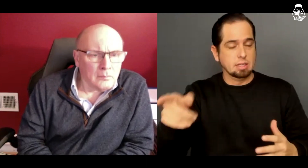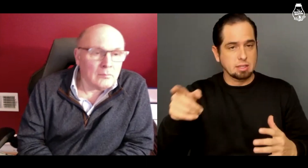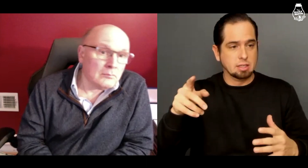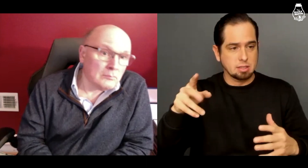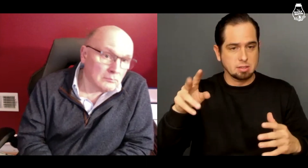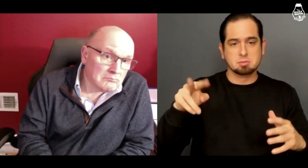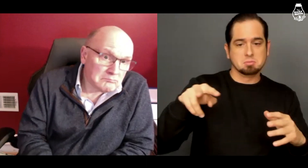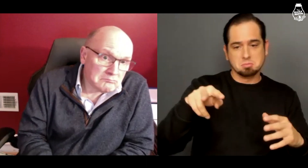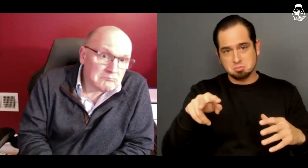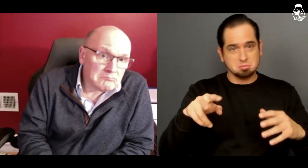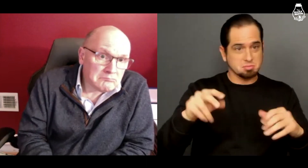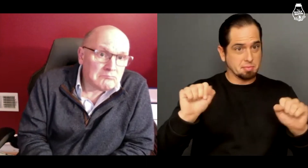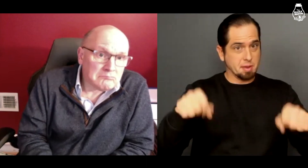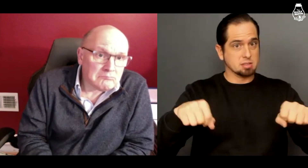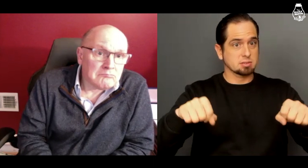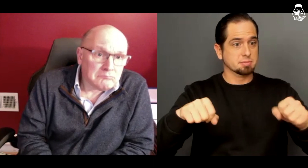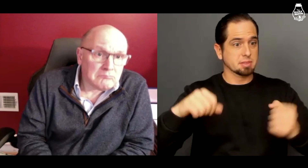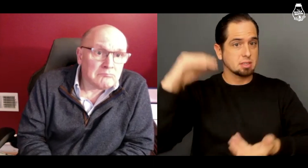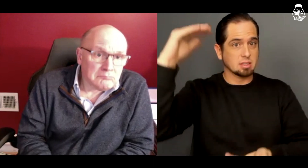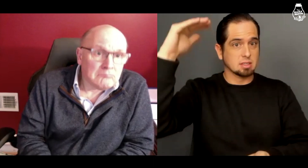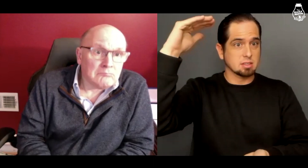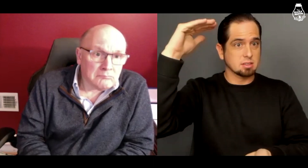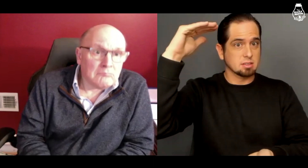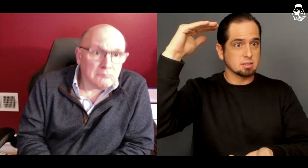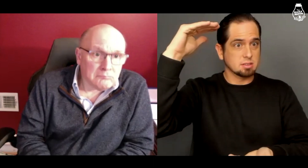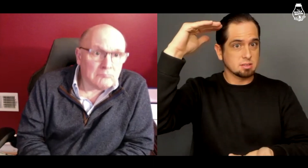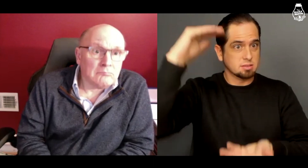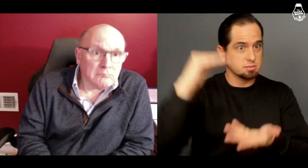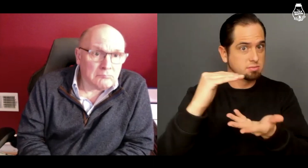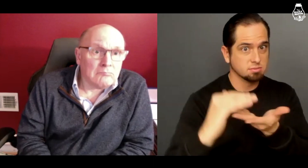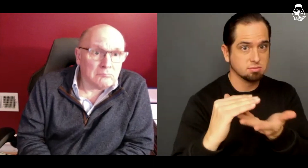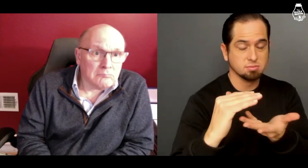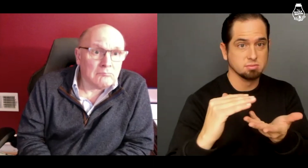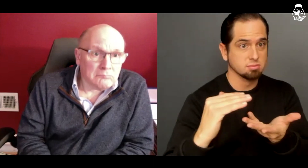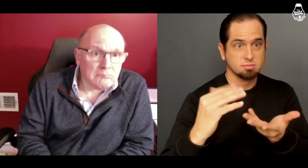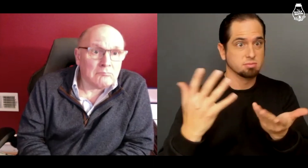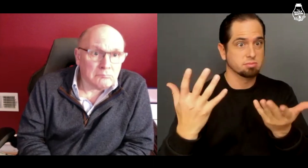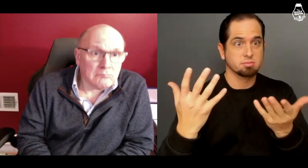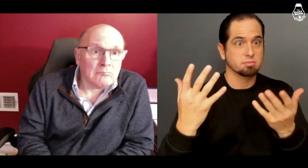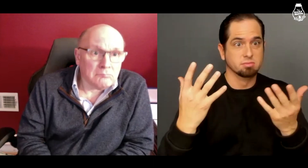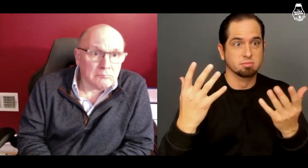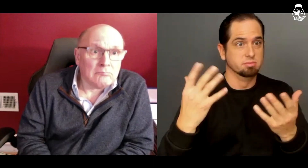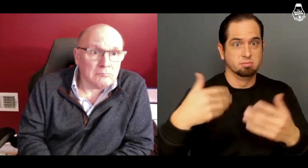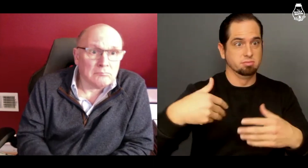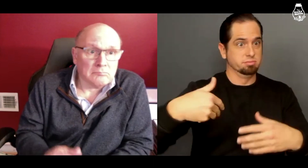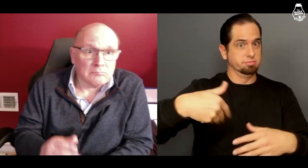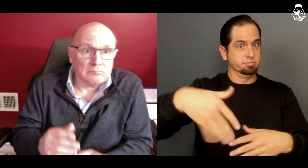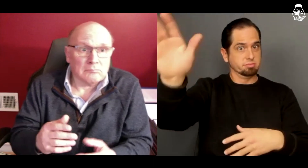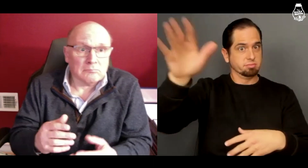consider the possibility of reducing the sentence to